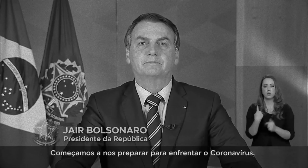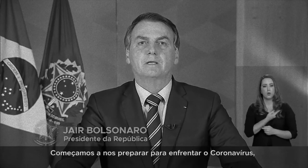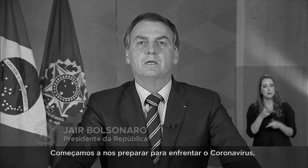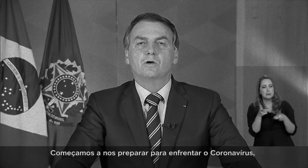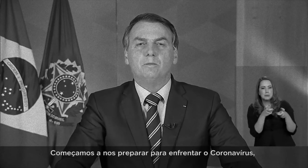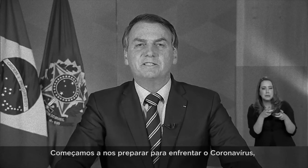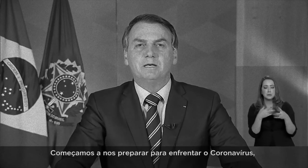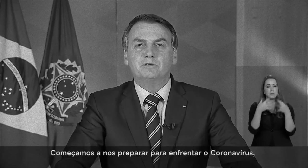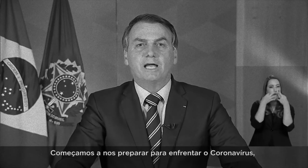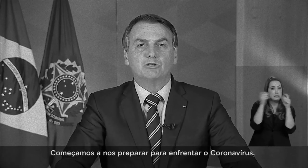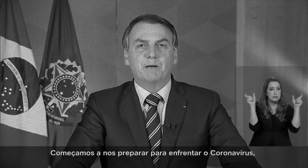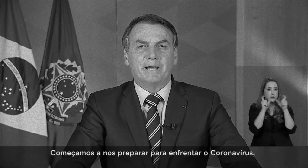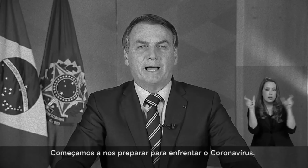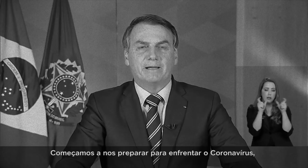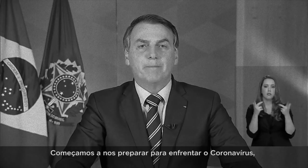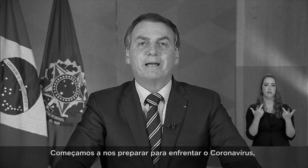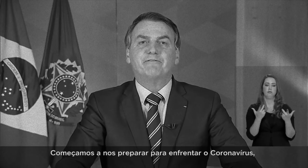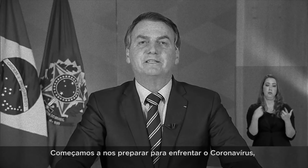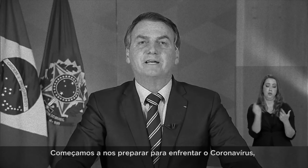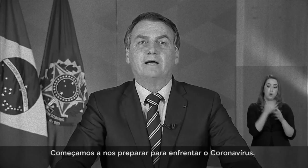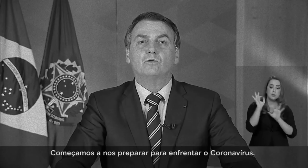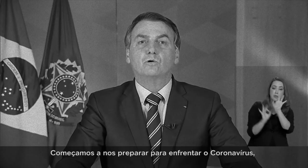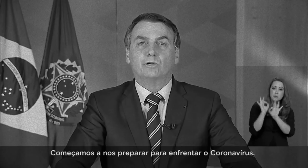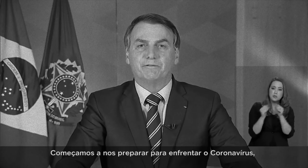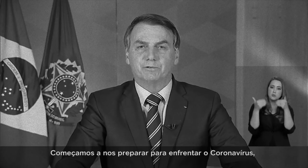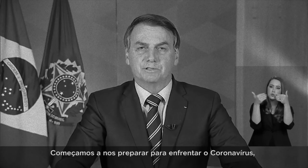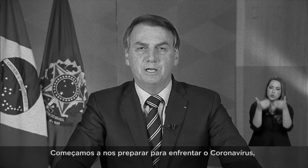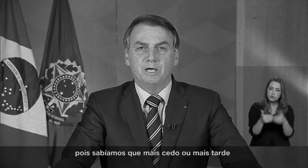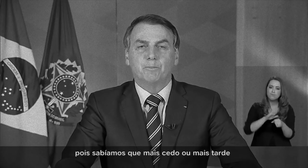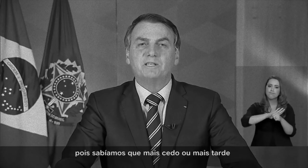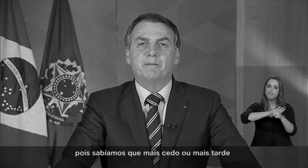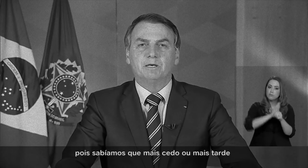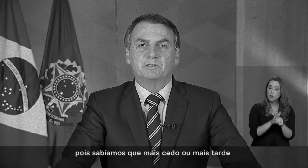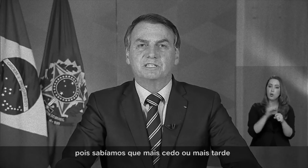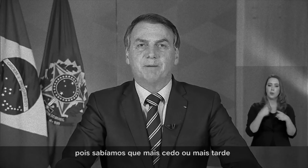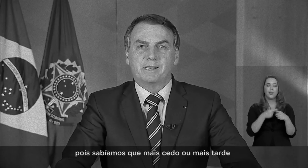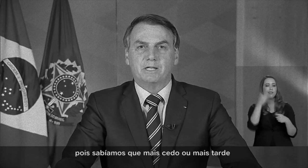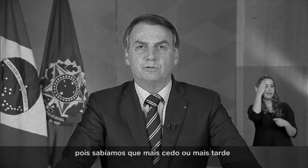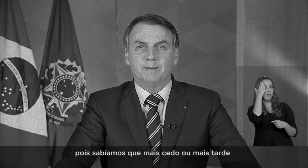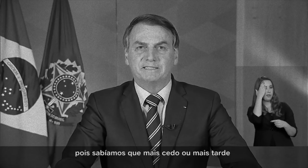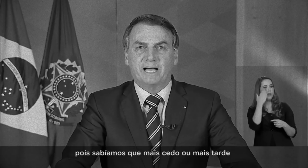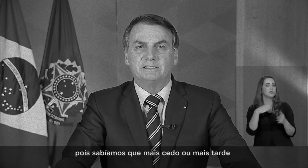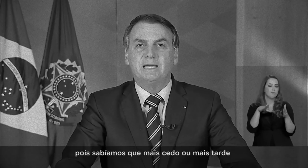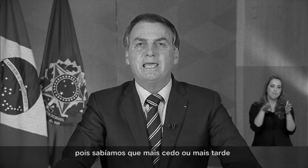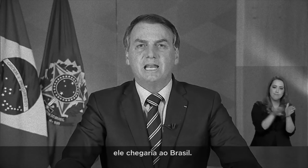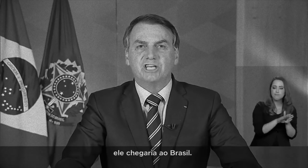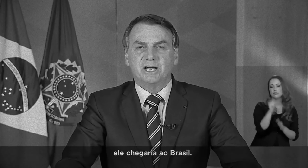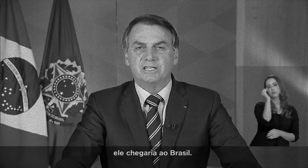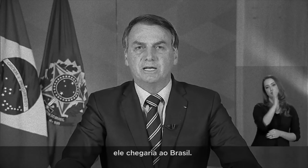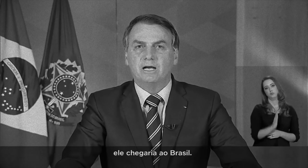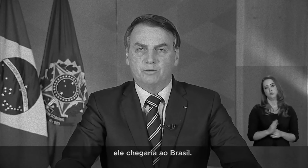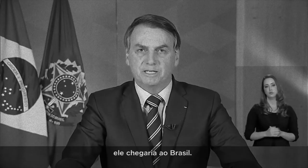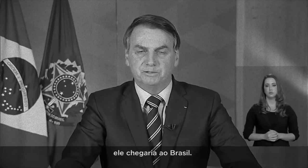We started preparing to face the Coronavirus for we knew that sooner or later it would arrive in Brasil.